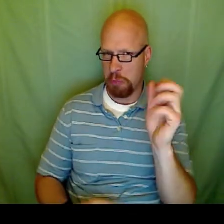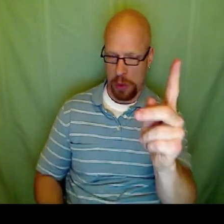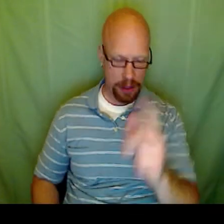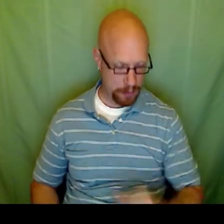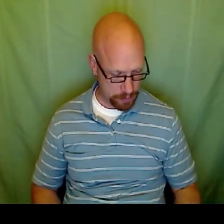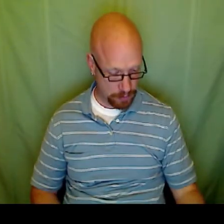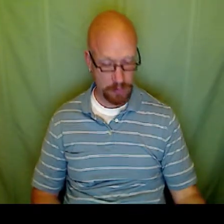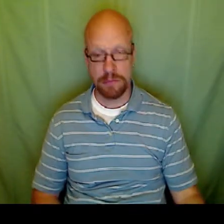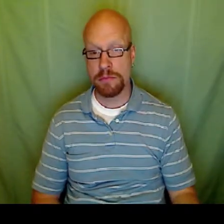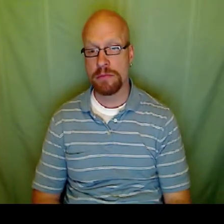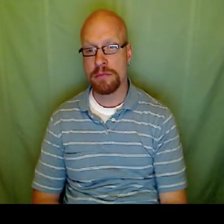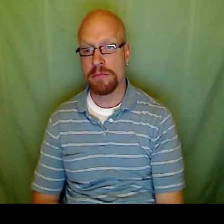So far I'm okay.